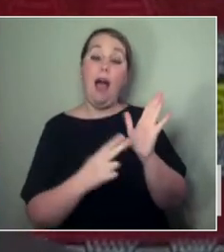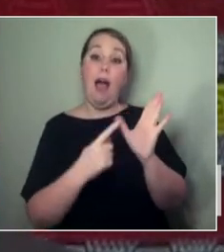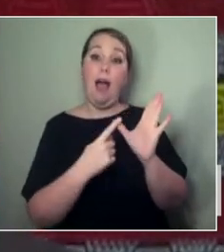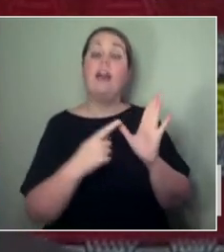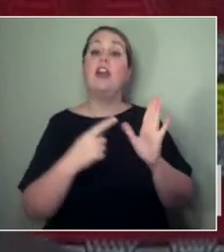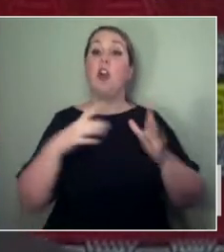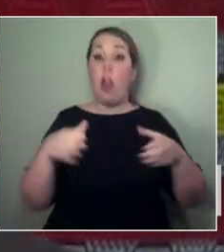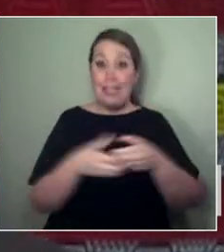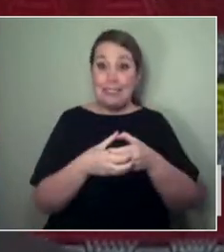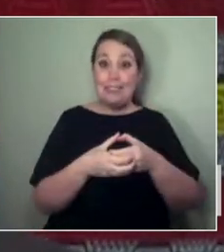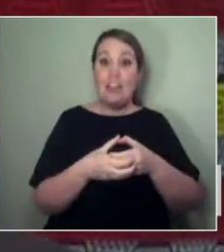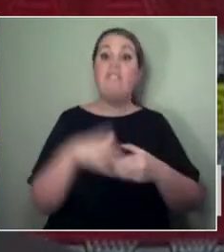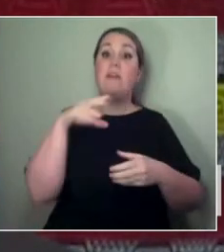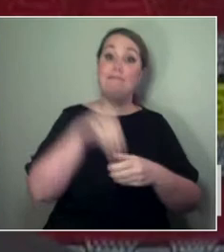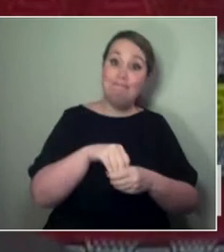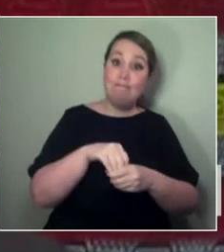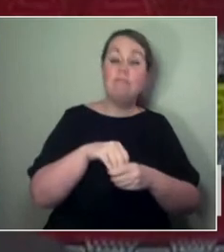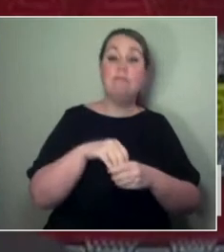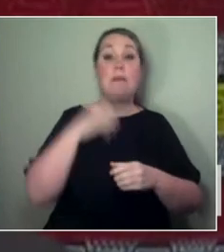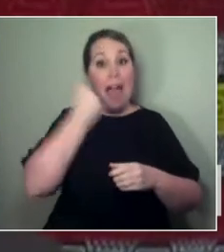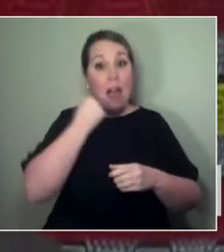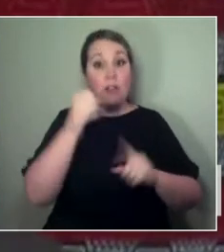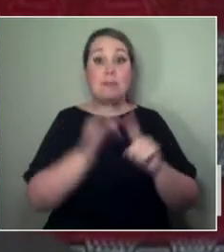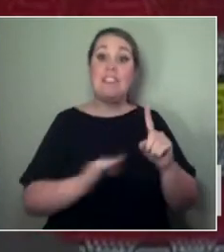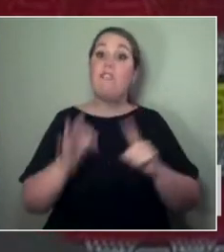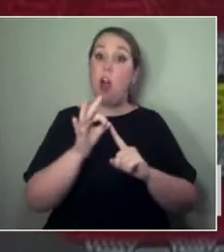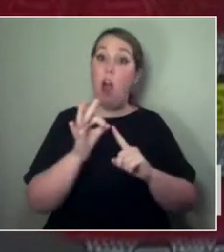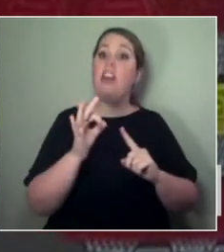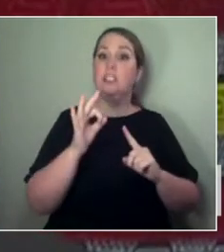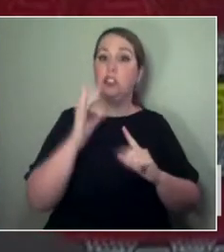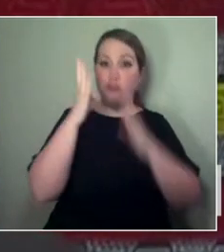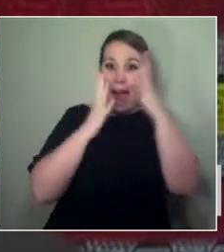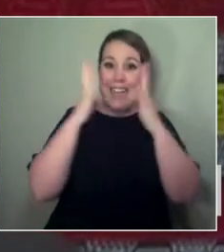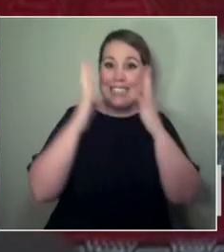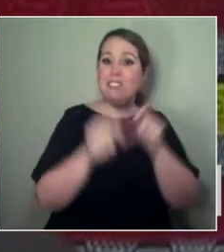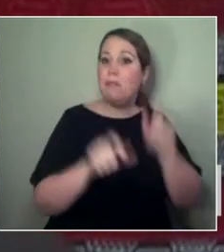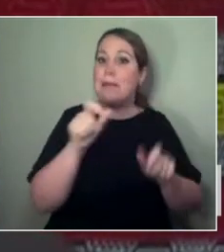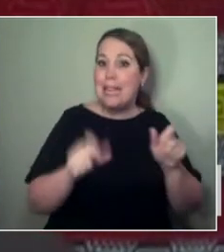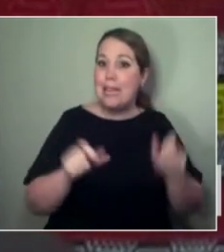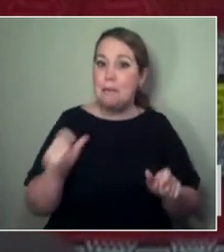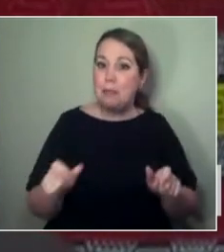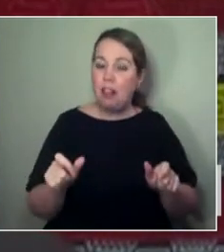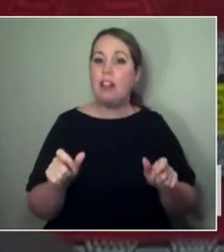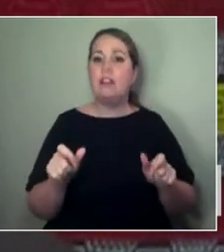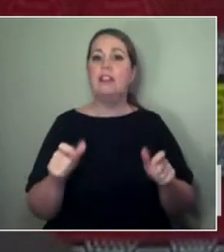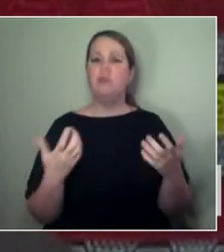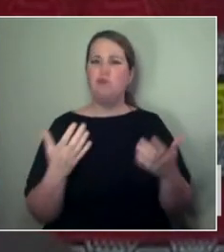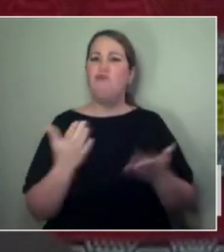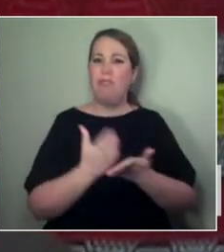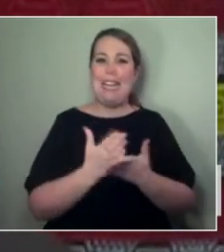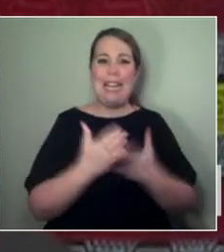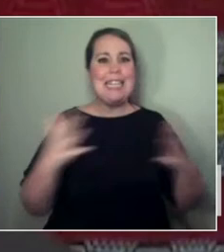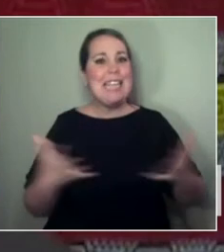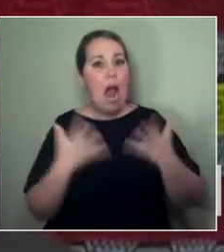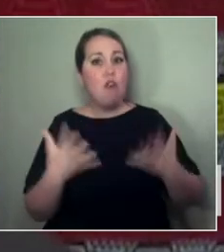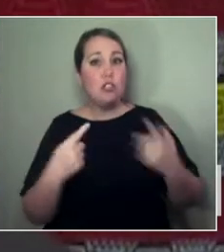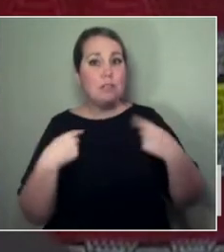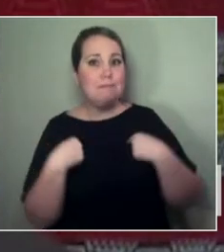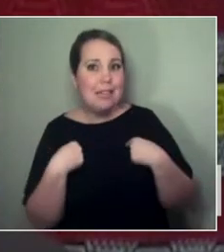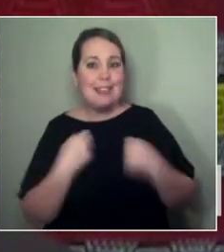has really encouraged and, you know, inspired me in and around how innovative we are.